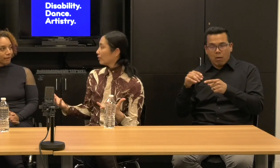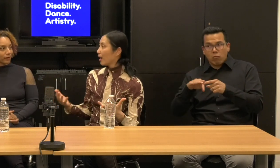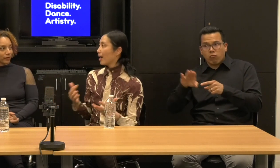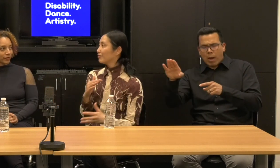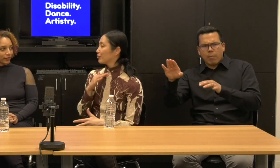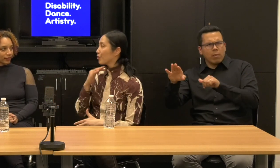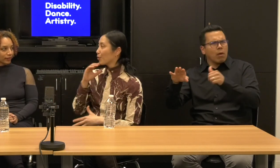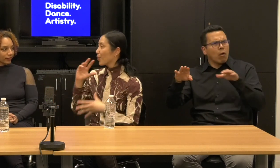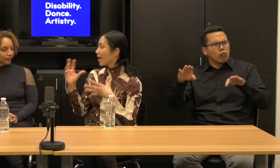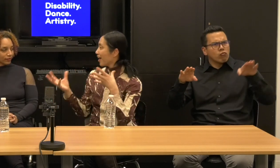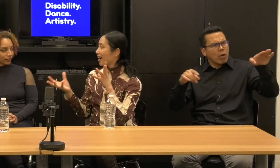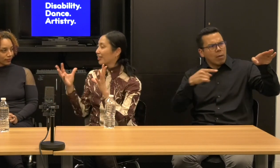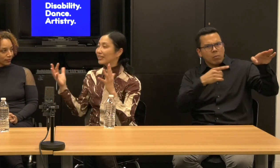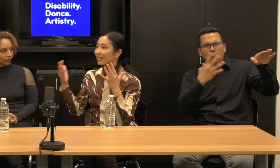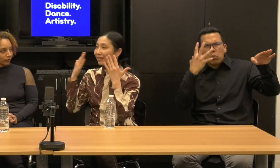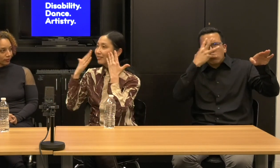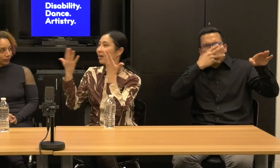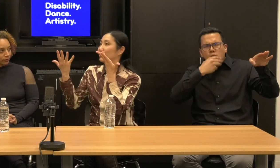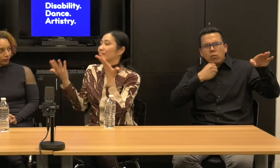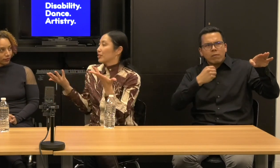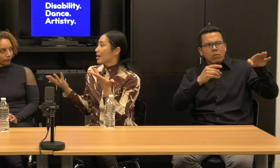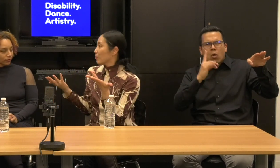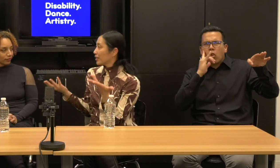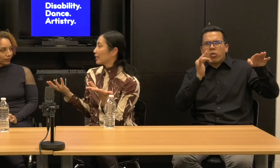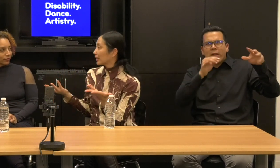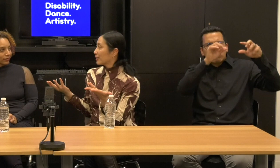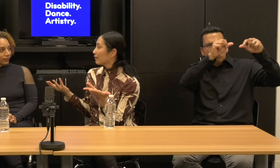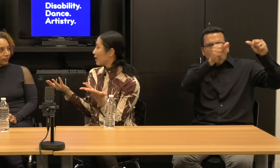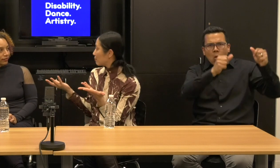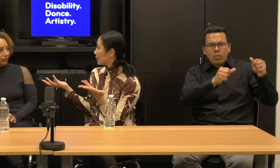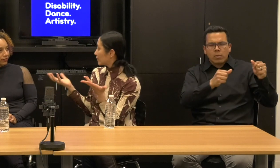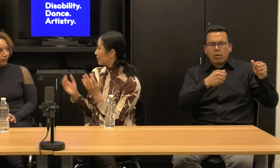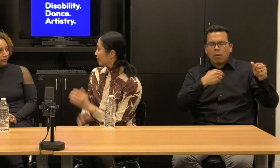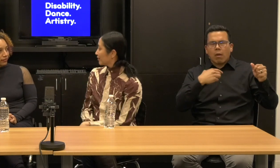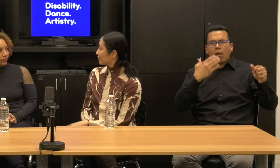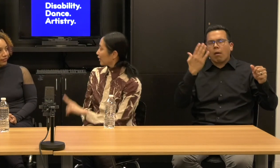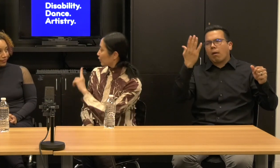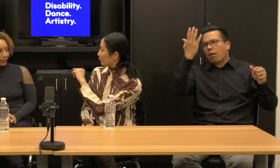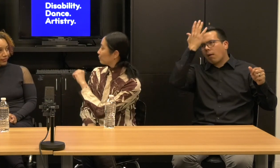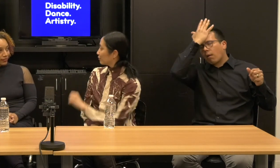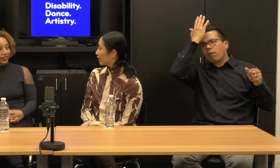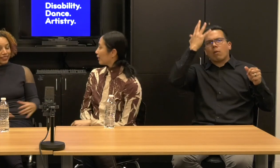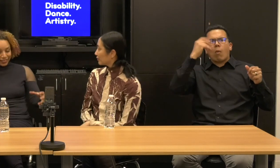I had no, I mean Duh. Why didn't I connect that?